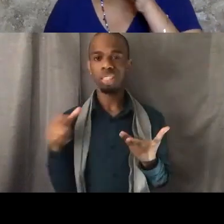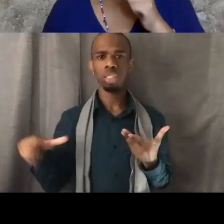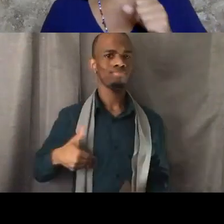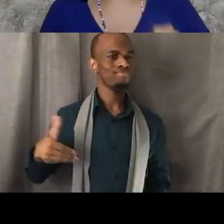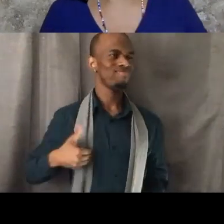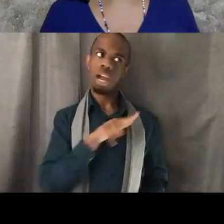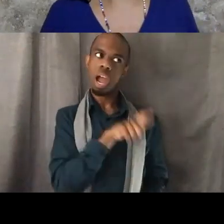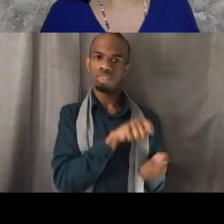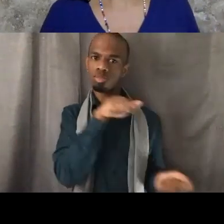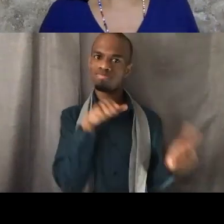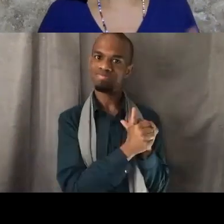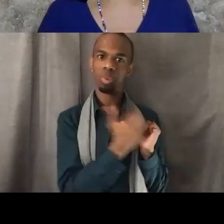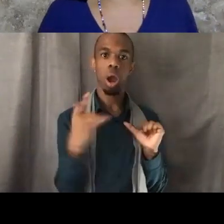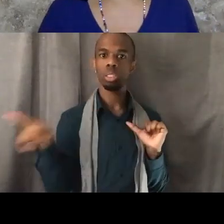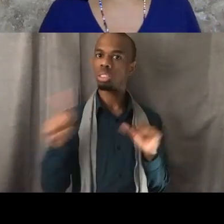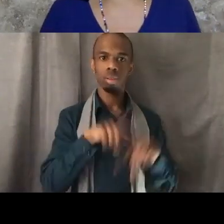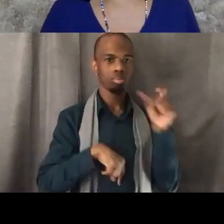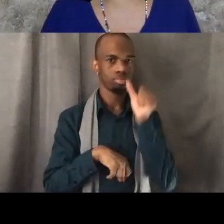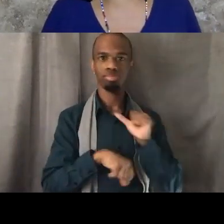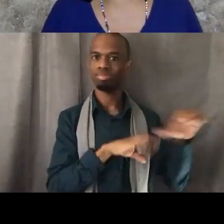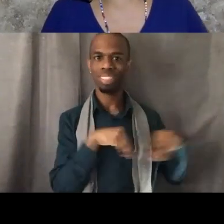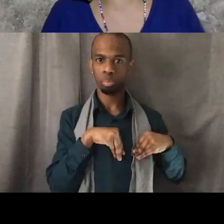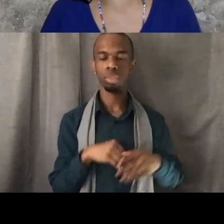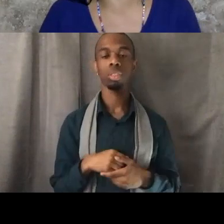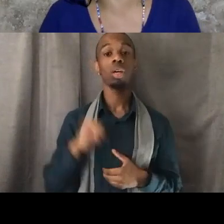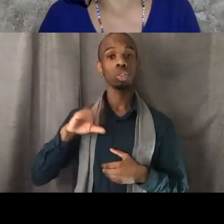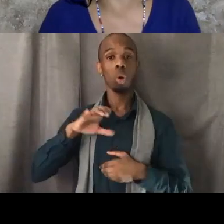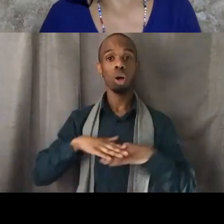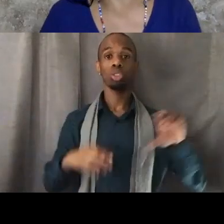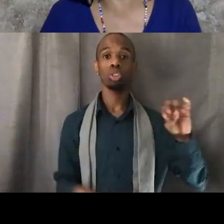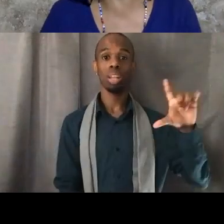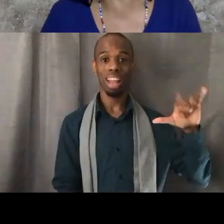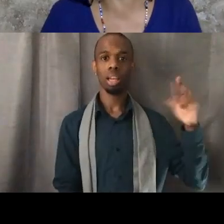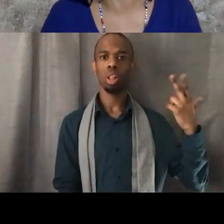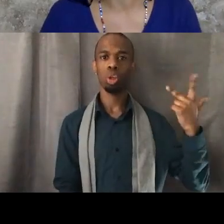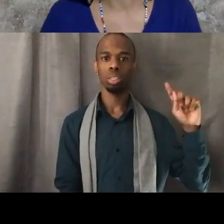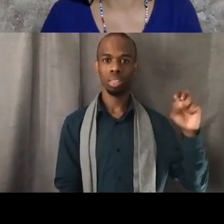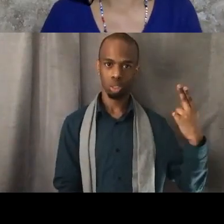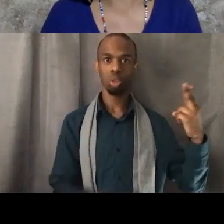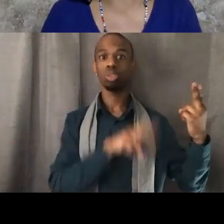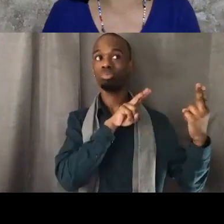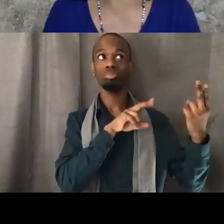And on July 13th, 2013, I think many of us reached that same